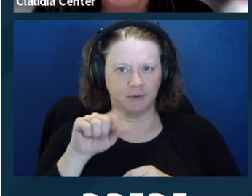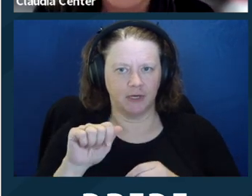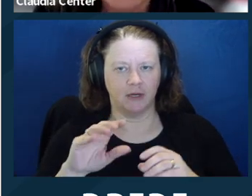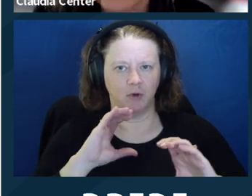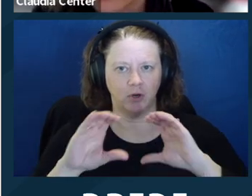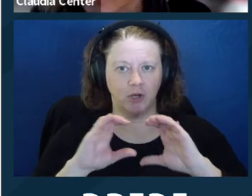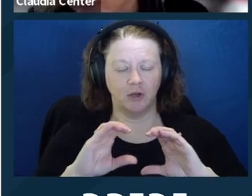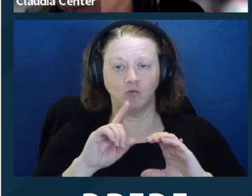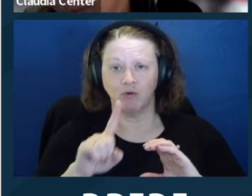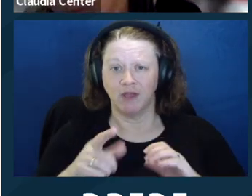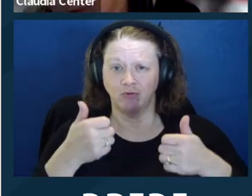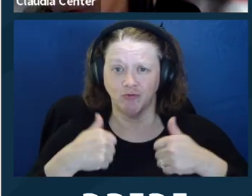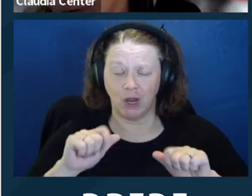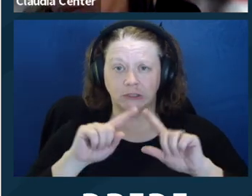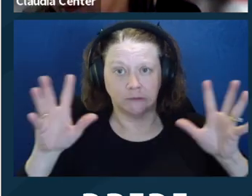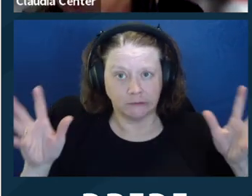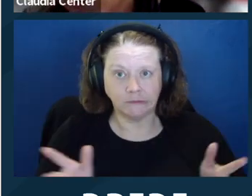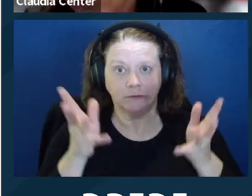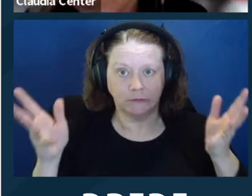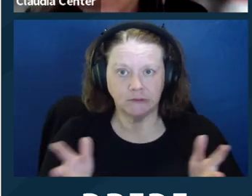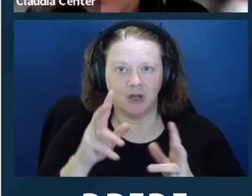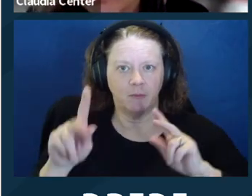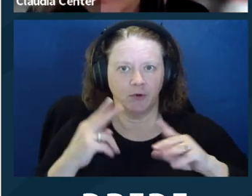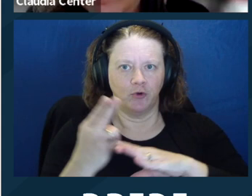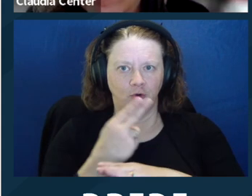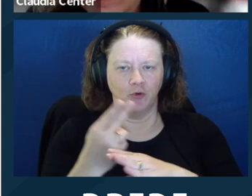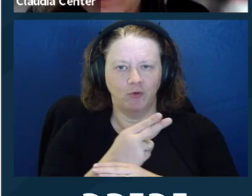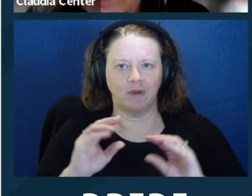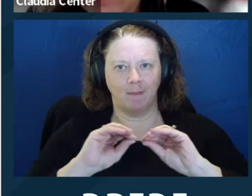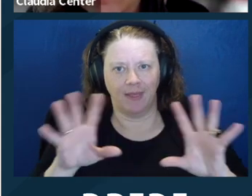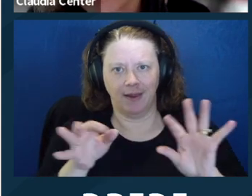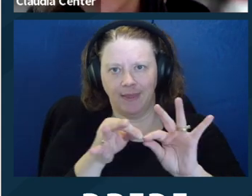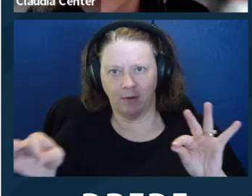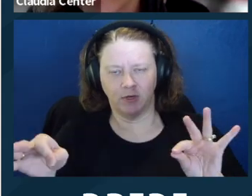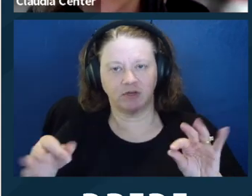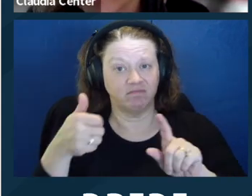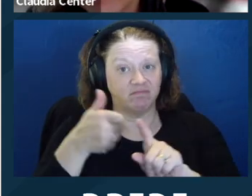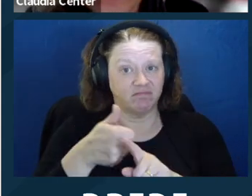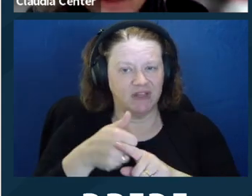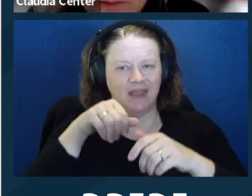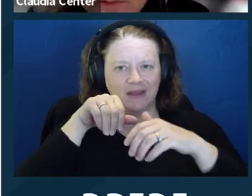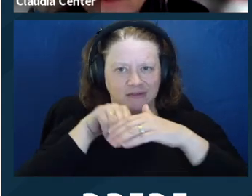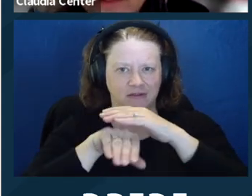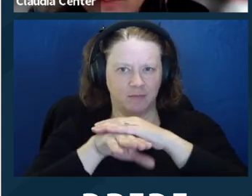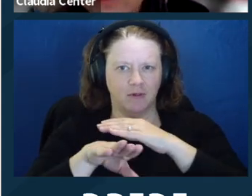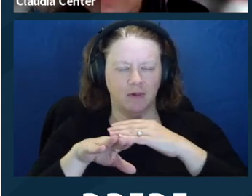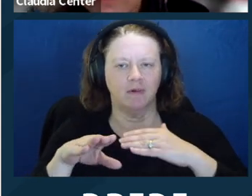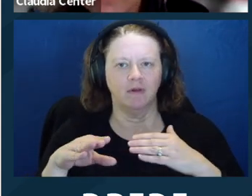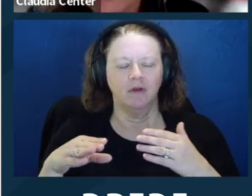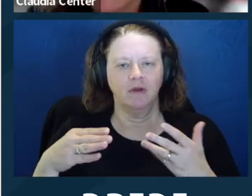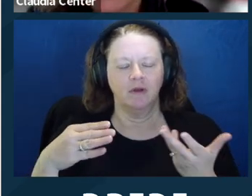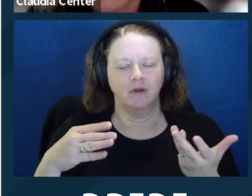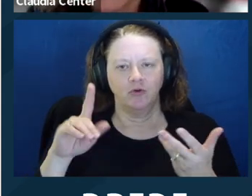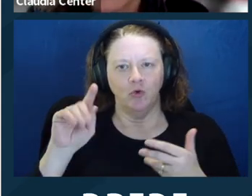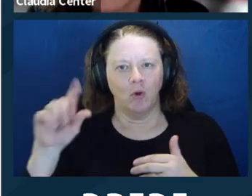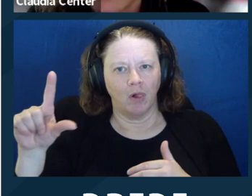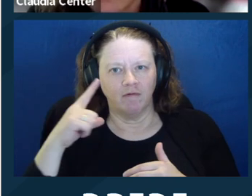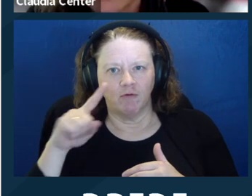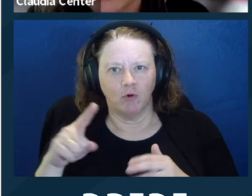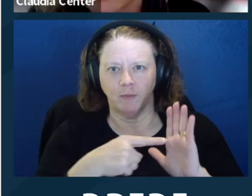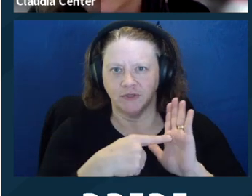for accessible representation. And, for example, the ACLU has done work on this. ASAN, the